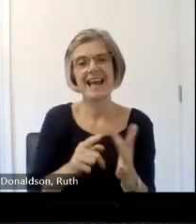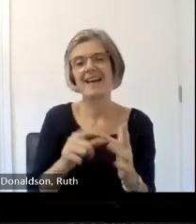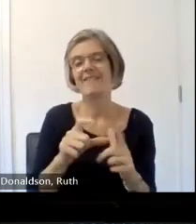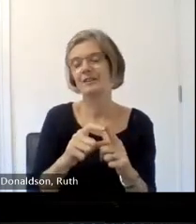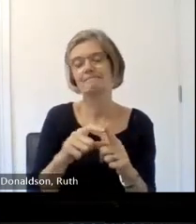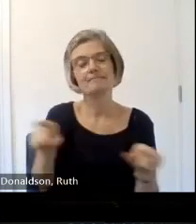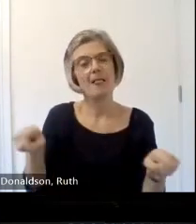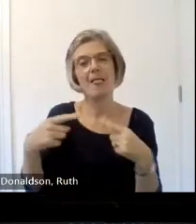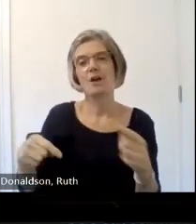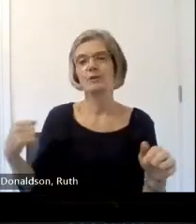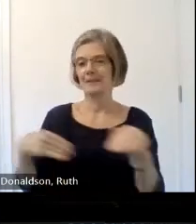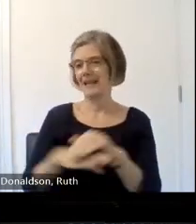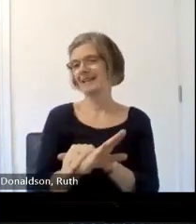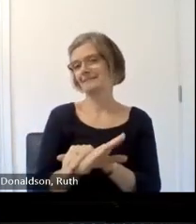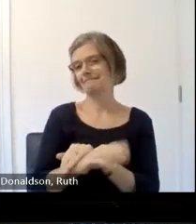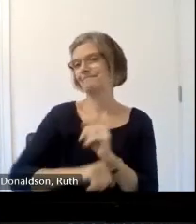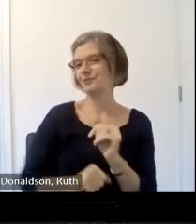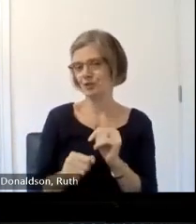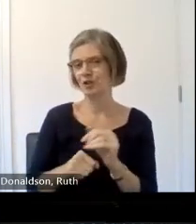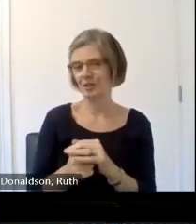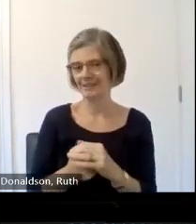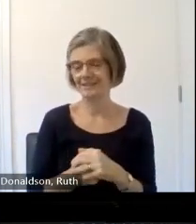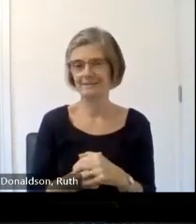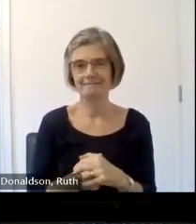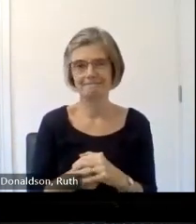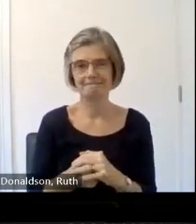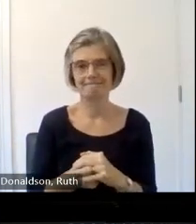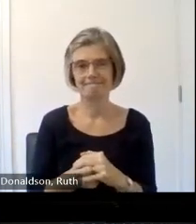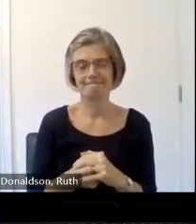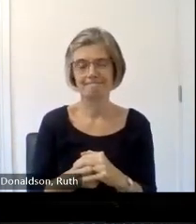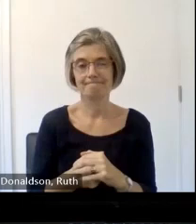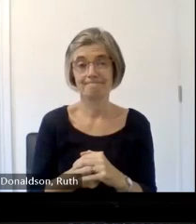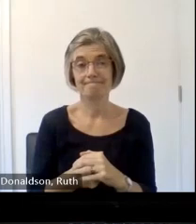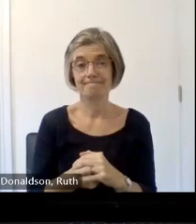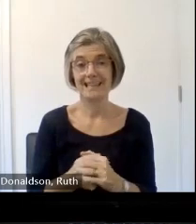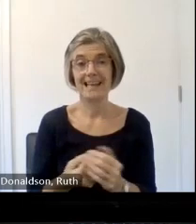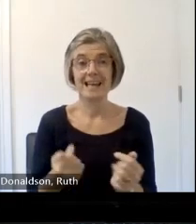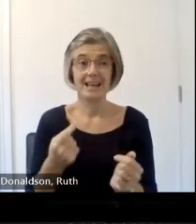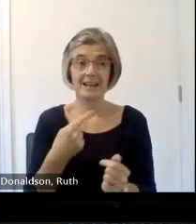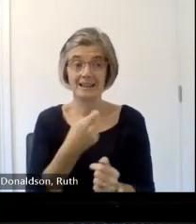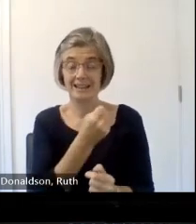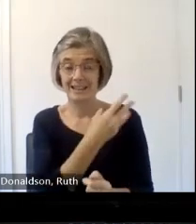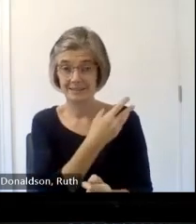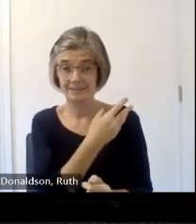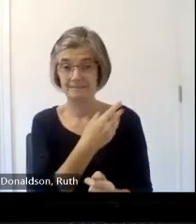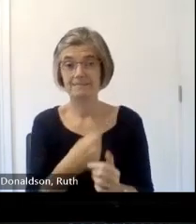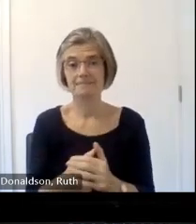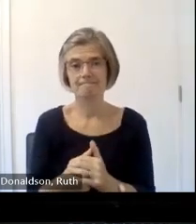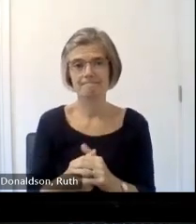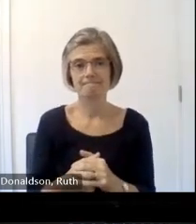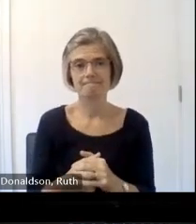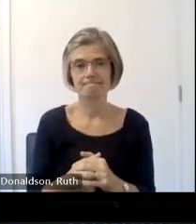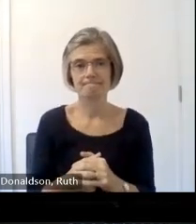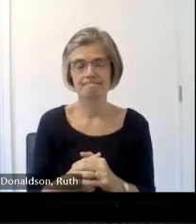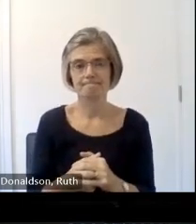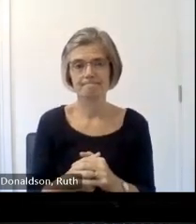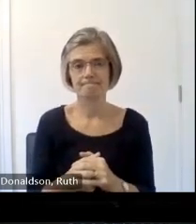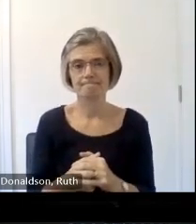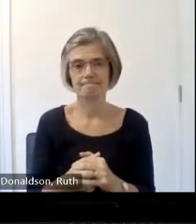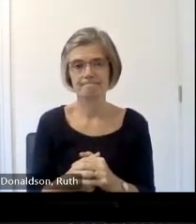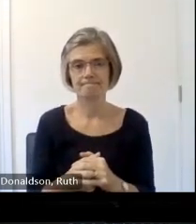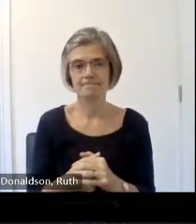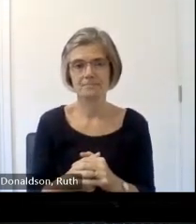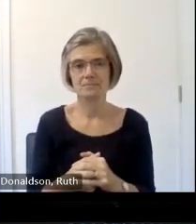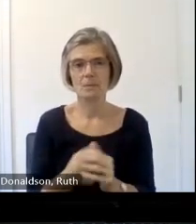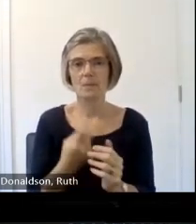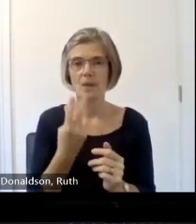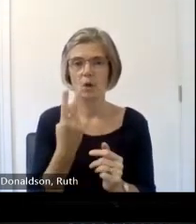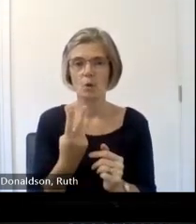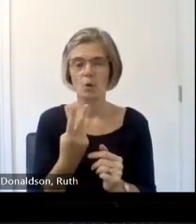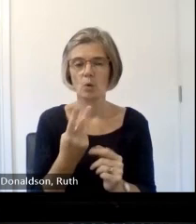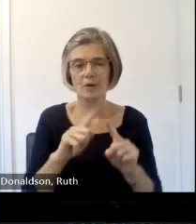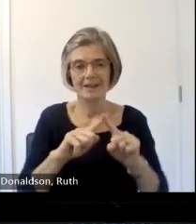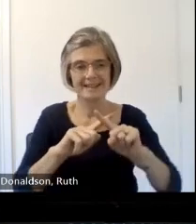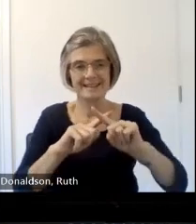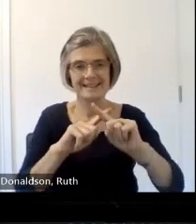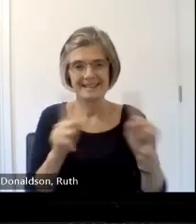slide please and here we have the two the two buts and you see there are some differences